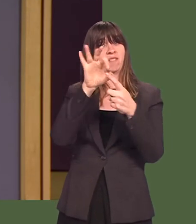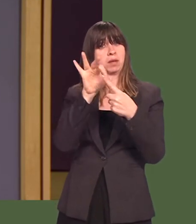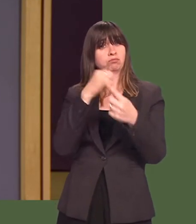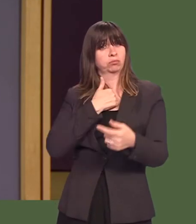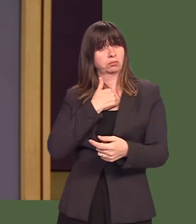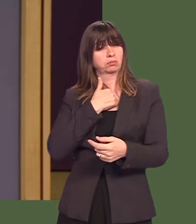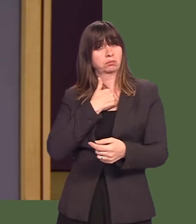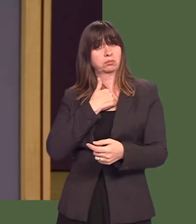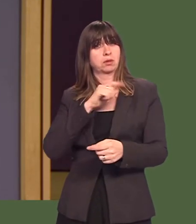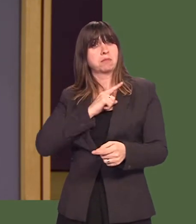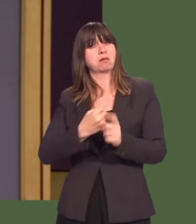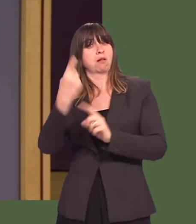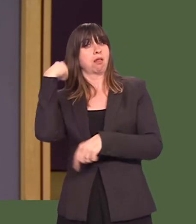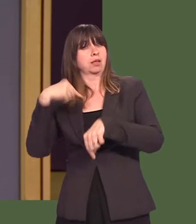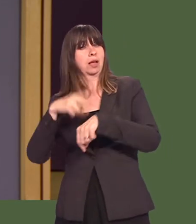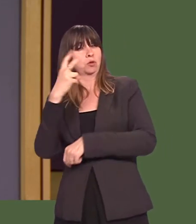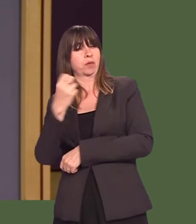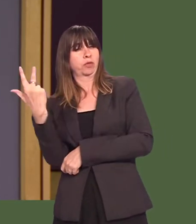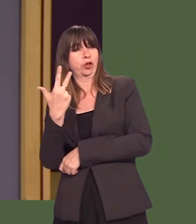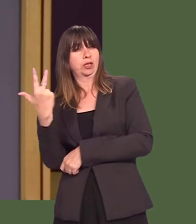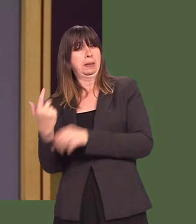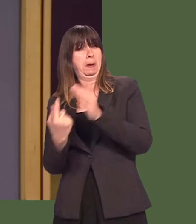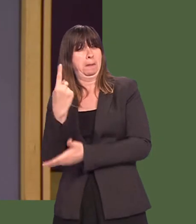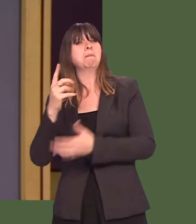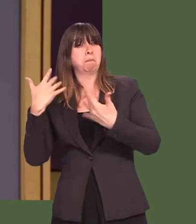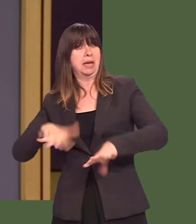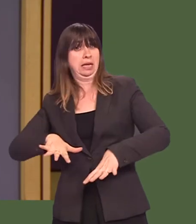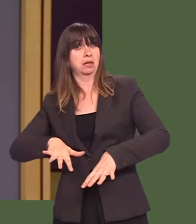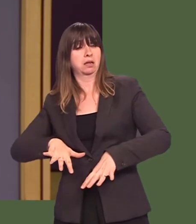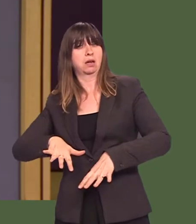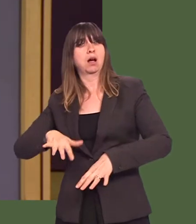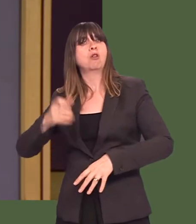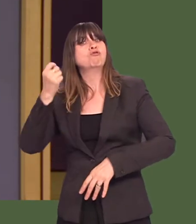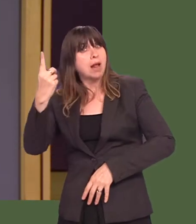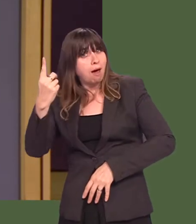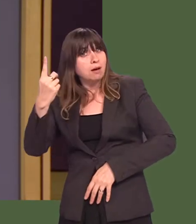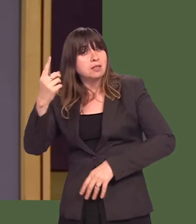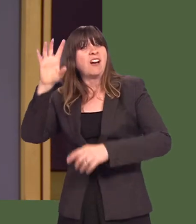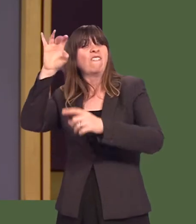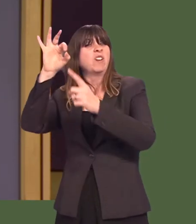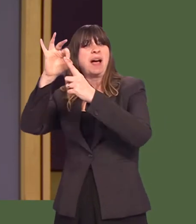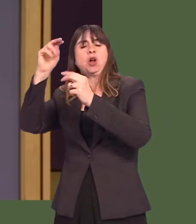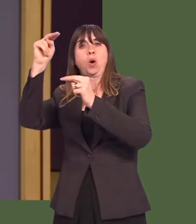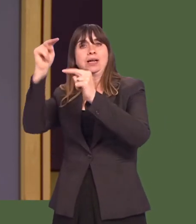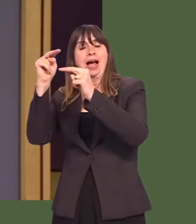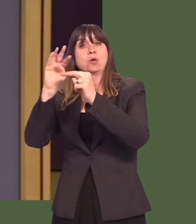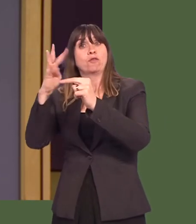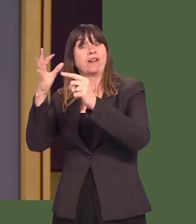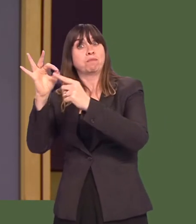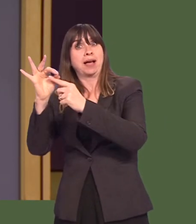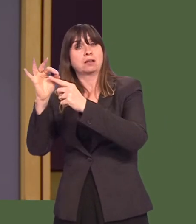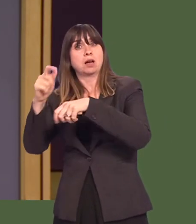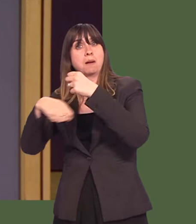from the last time that this happened in 2013 was that reducing the tax rate from 50p to